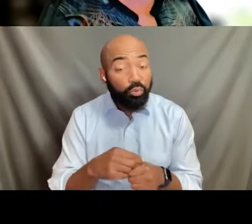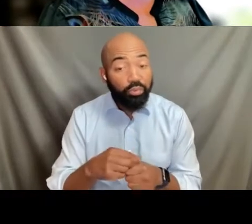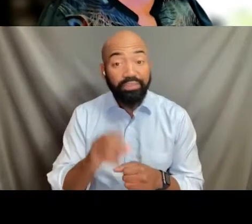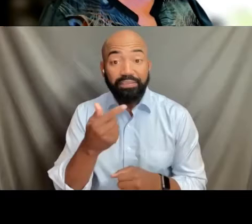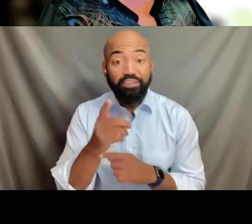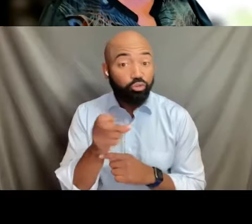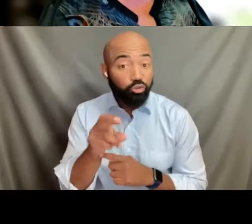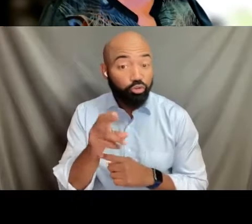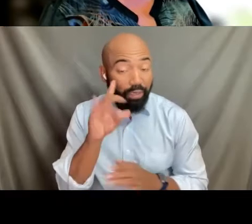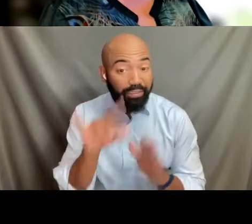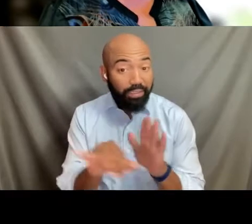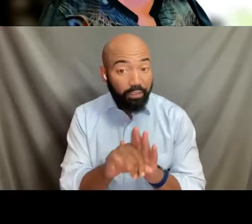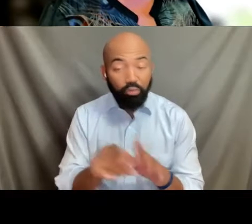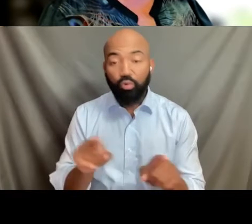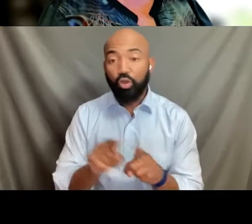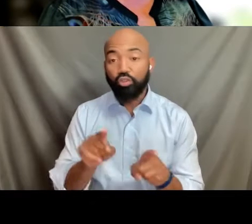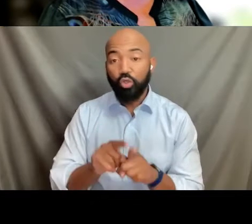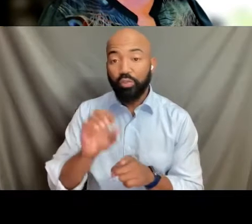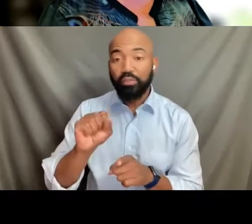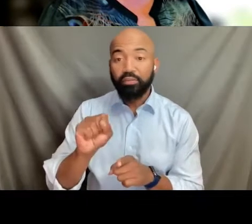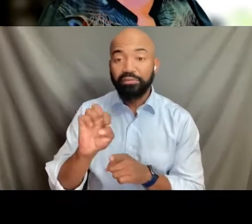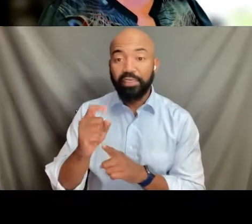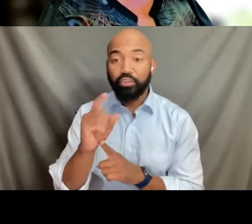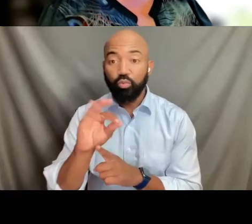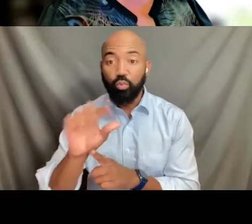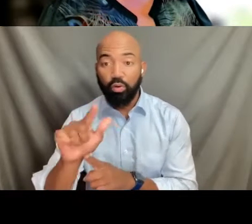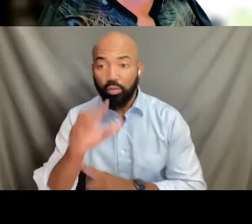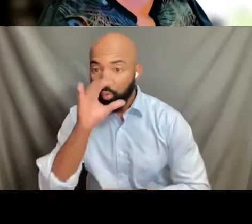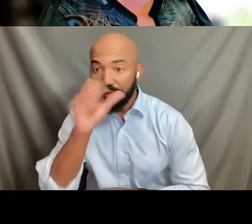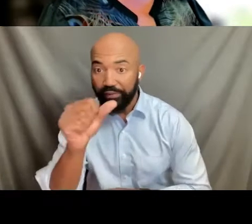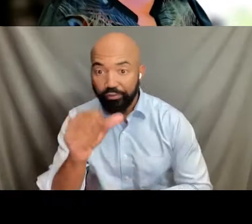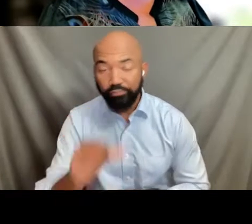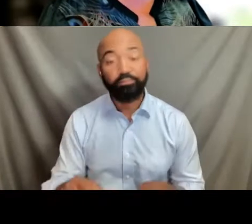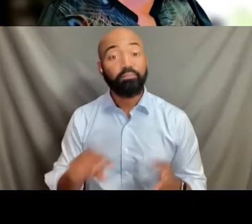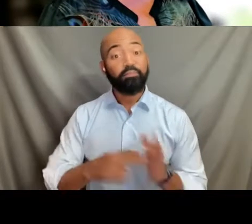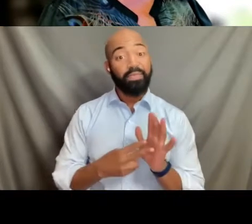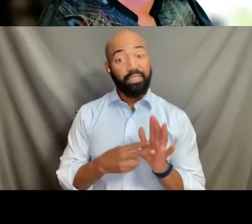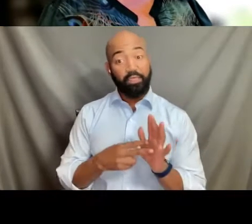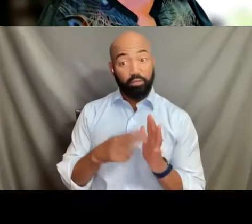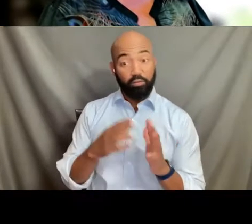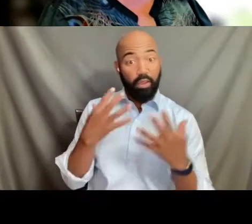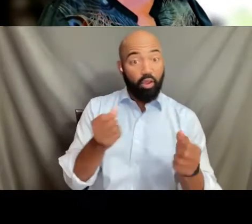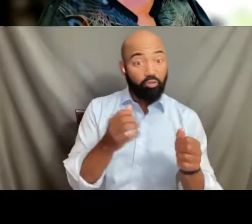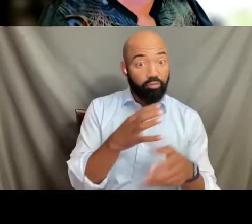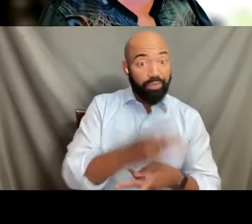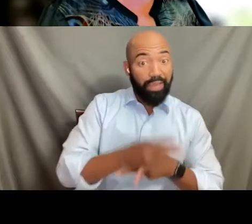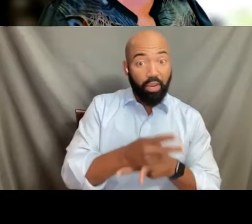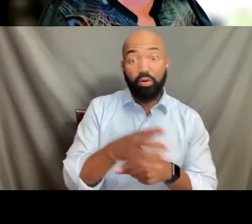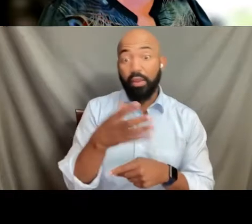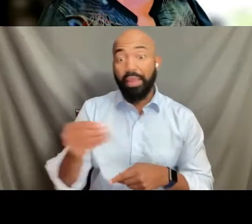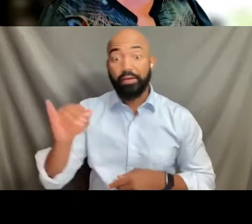It also prohibited health providers and insurance companies receiving federal funds from discriminating